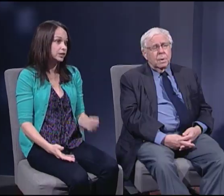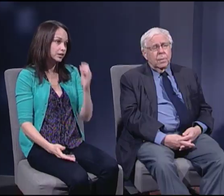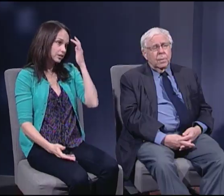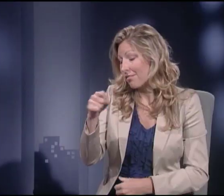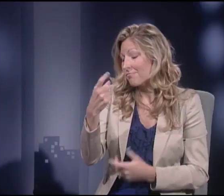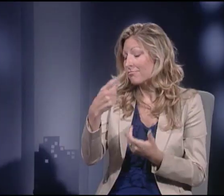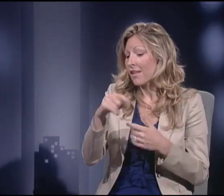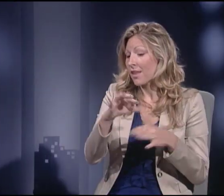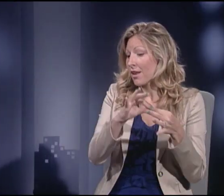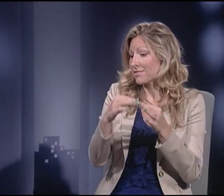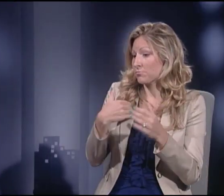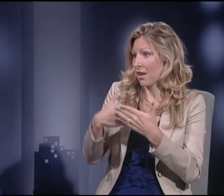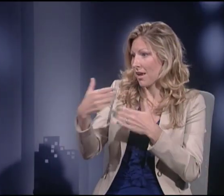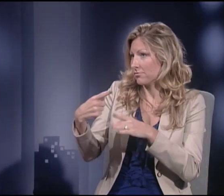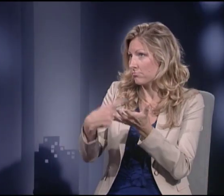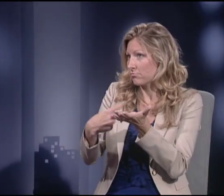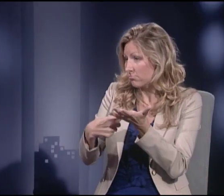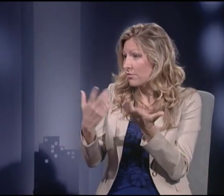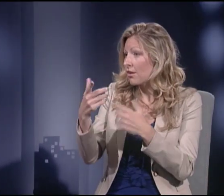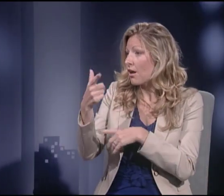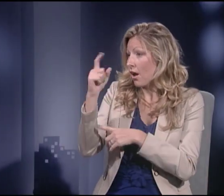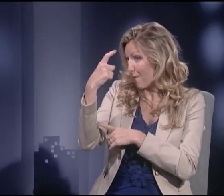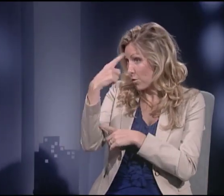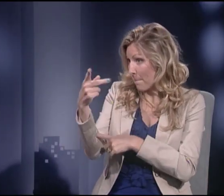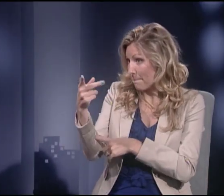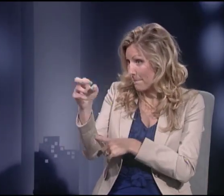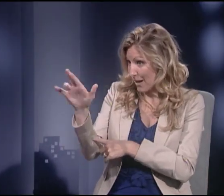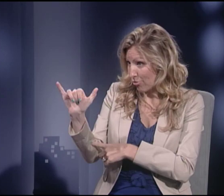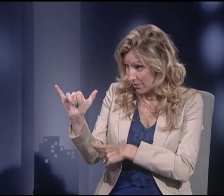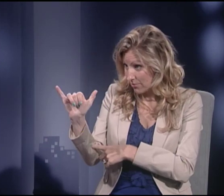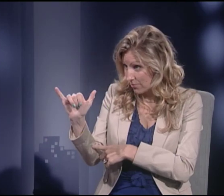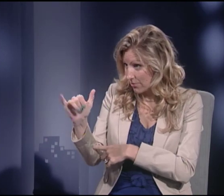Yeah and that actually leads me to the next question.